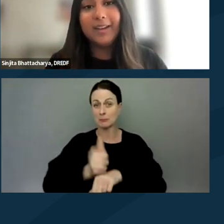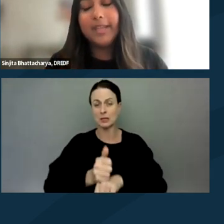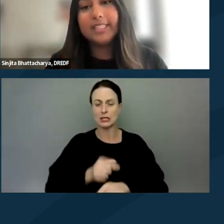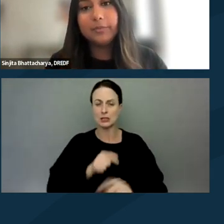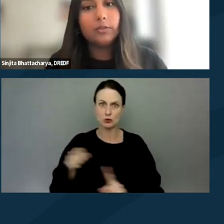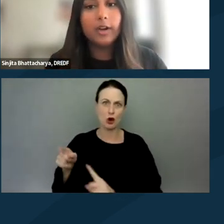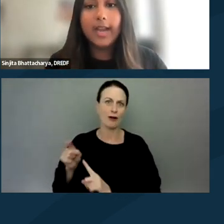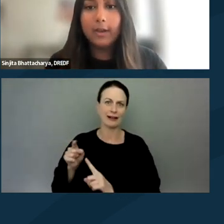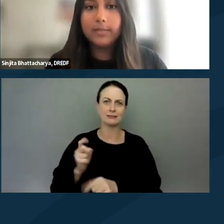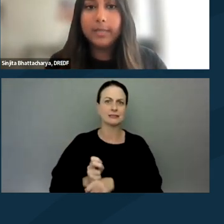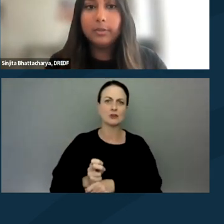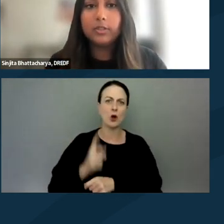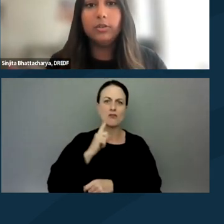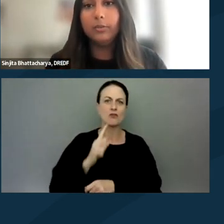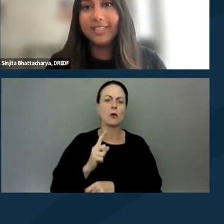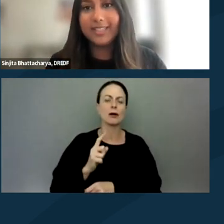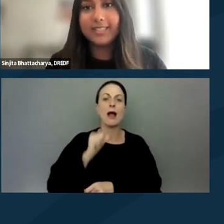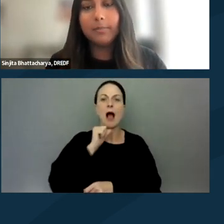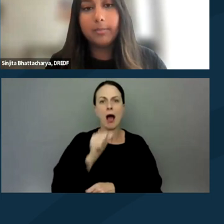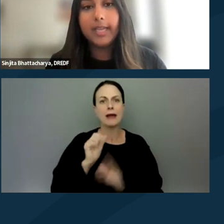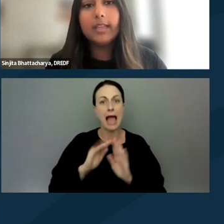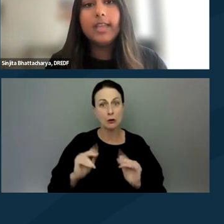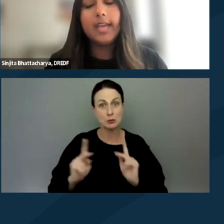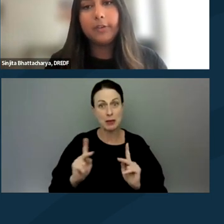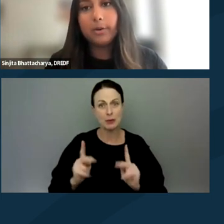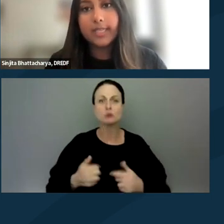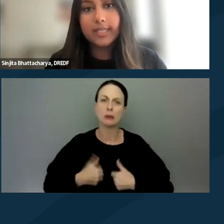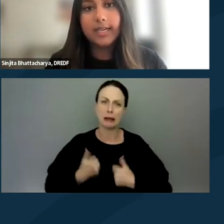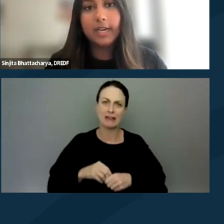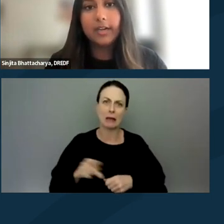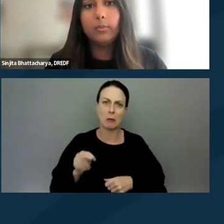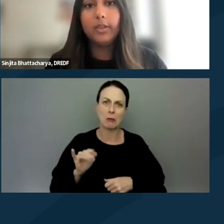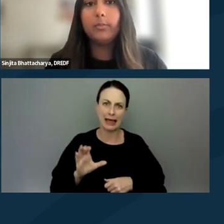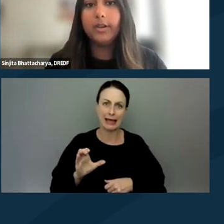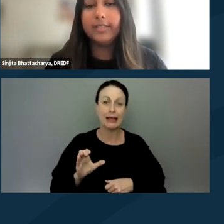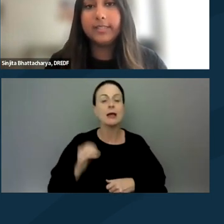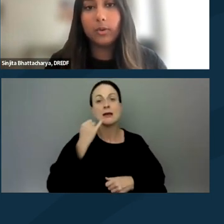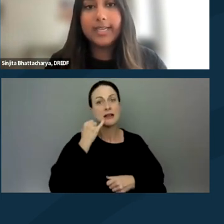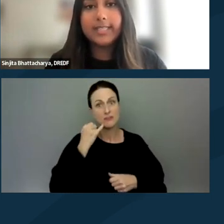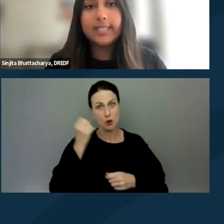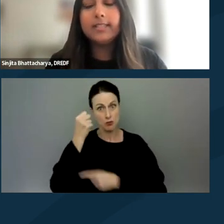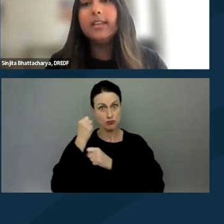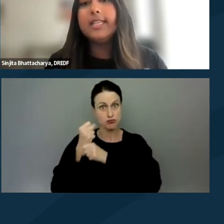and make it difficult for unhoused people to exist in public. And if you're protesting in an area with one of these ordinances,